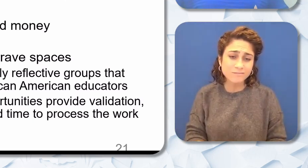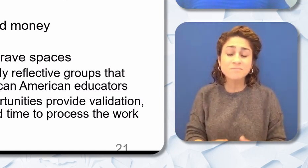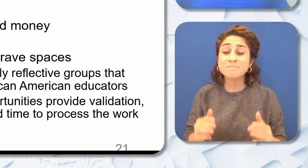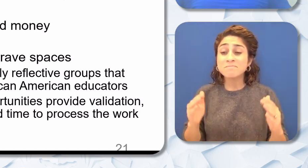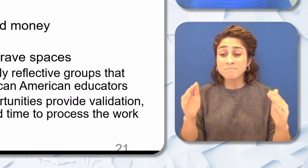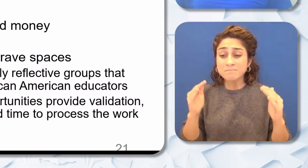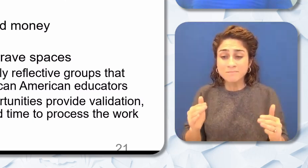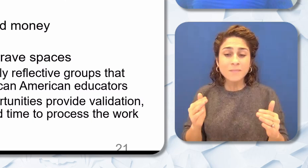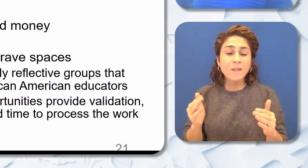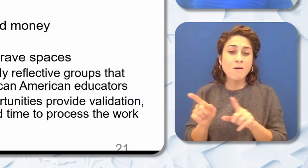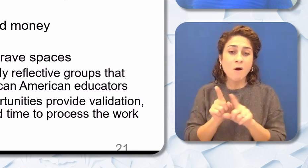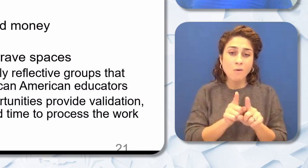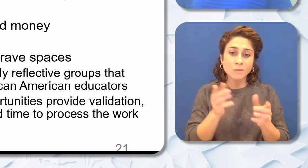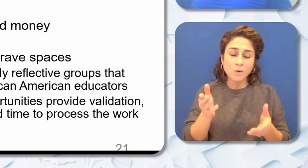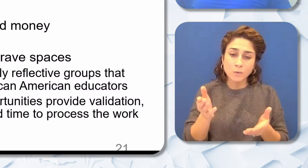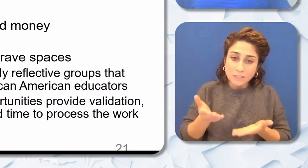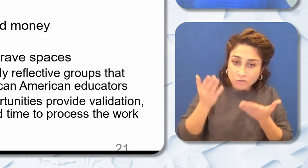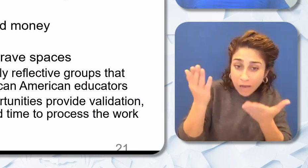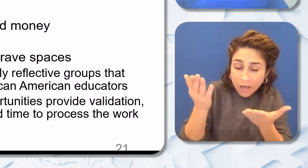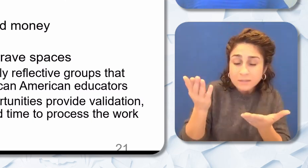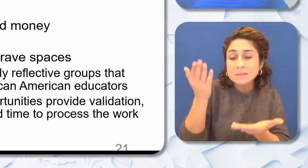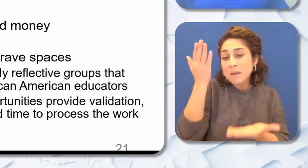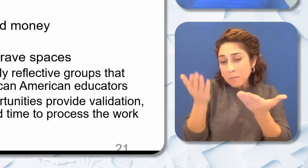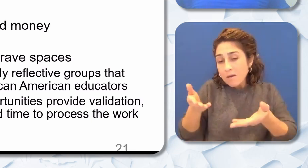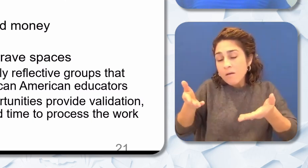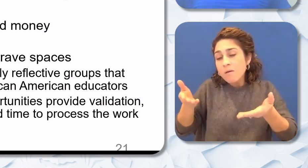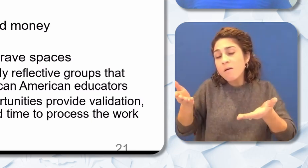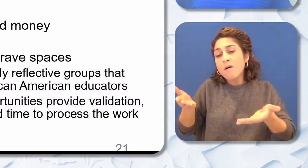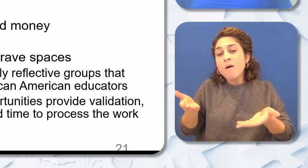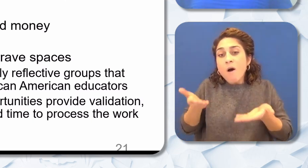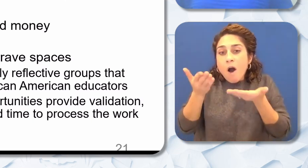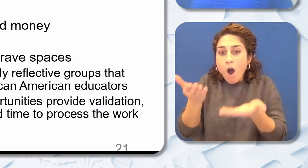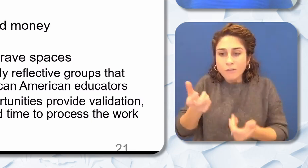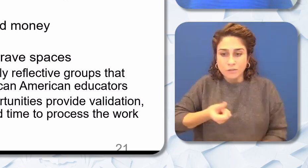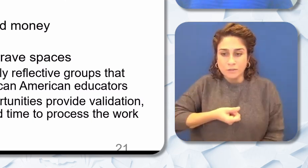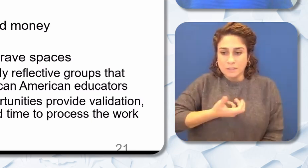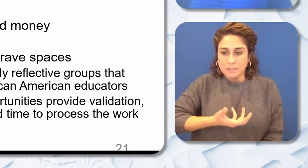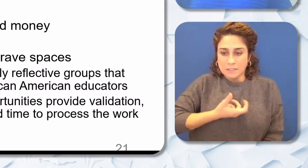offer decompression activities. Be creative and please let's go beyond potlucks and pizza